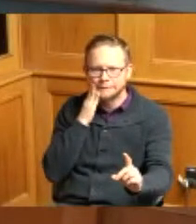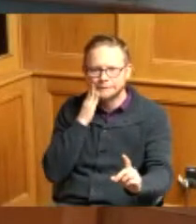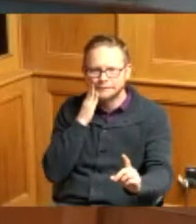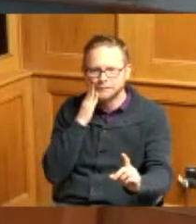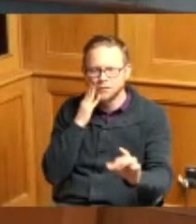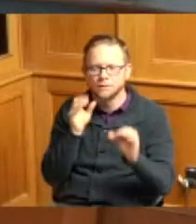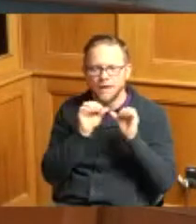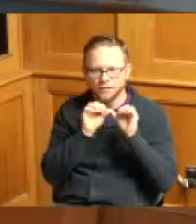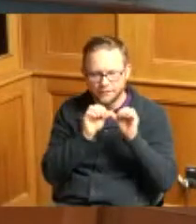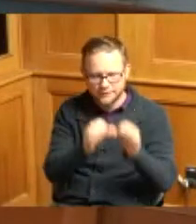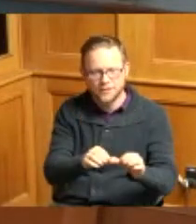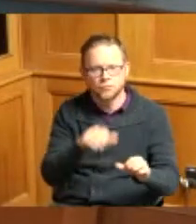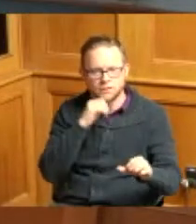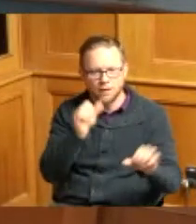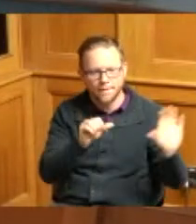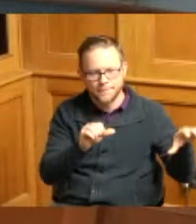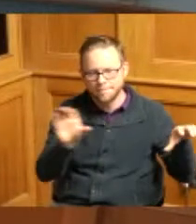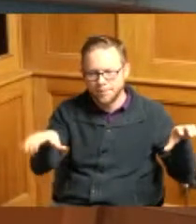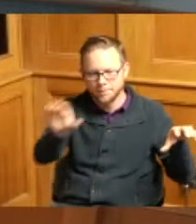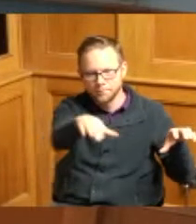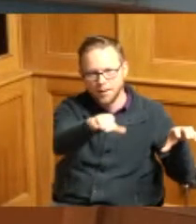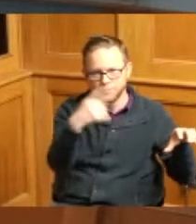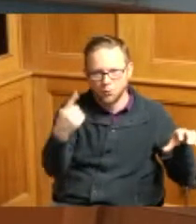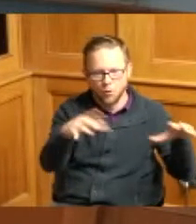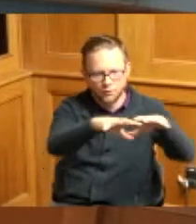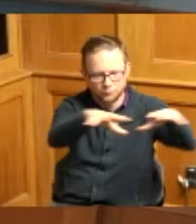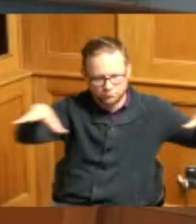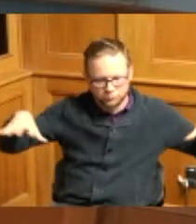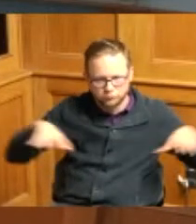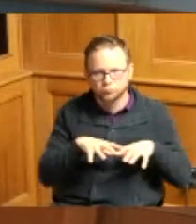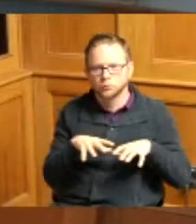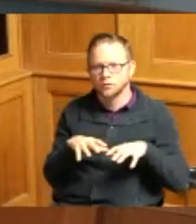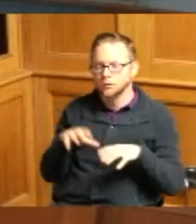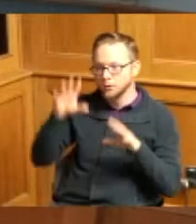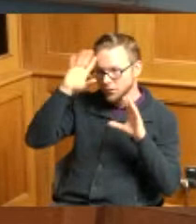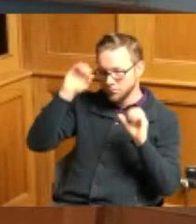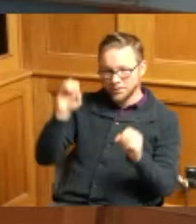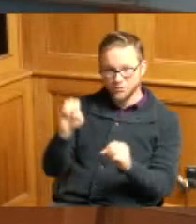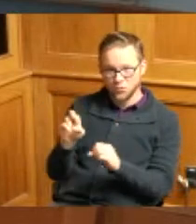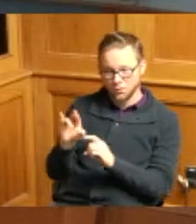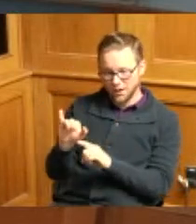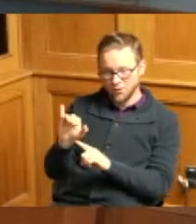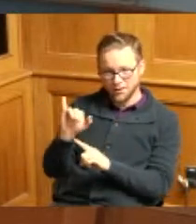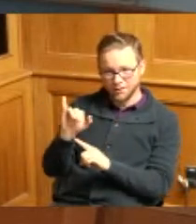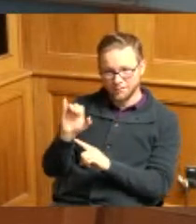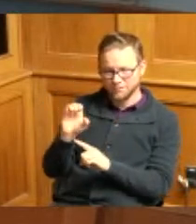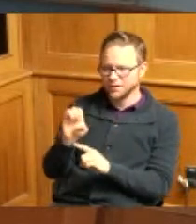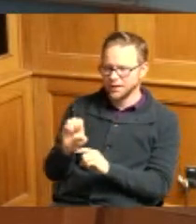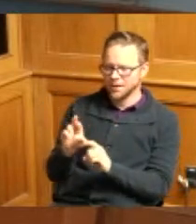correct got it okay thank you so Eric the summary that you gave initially when you came up to speak